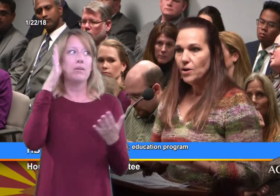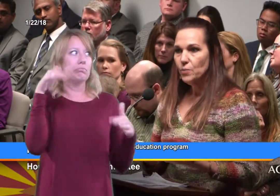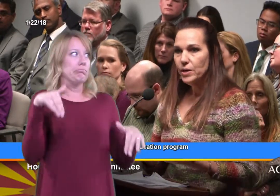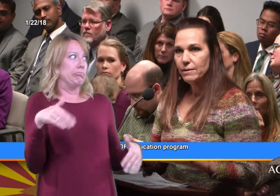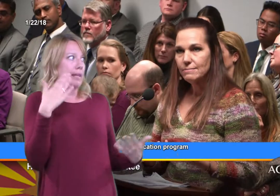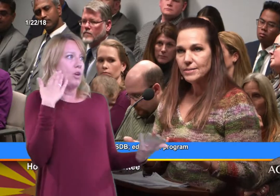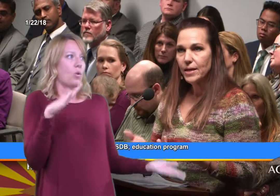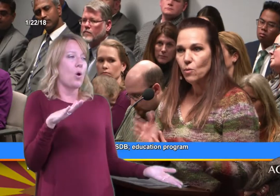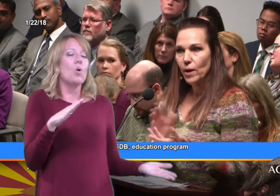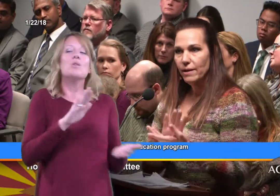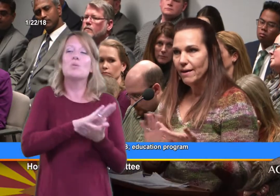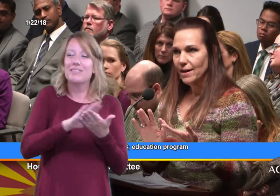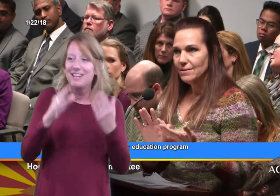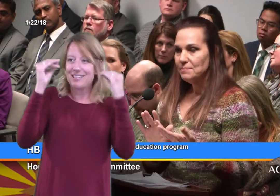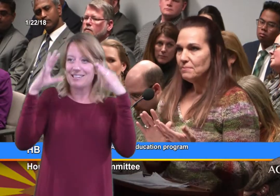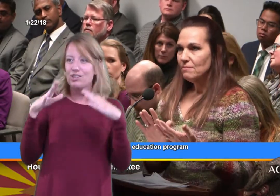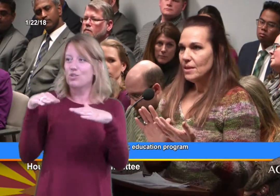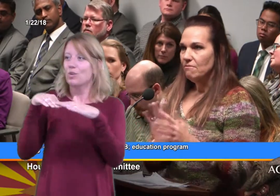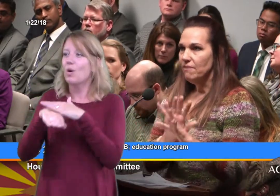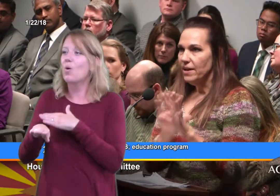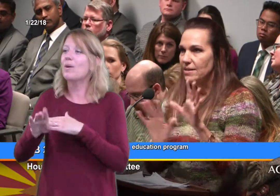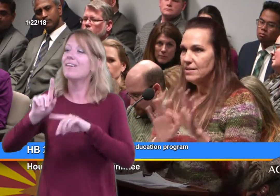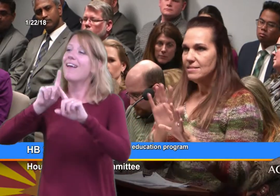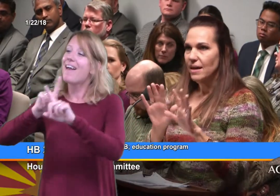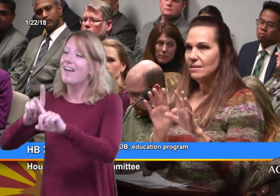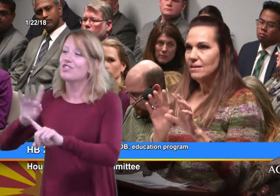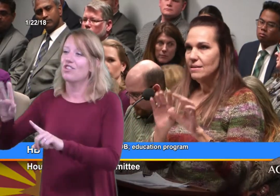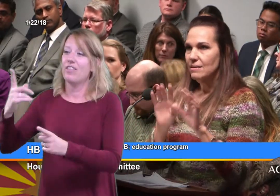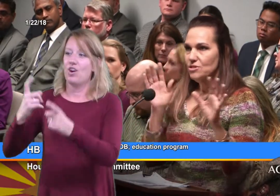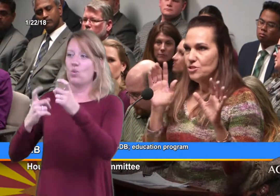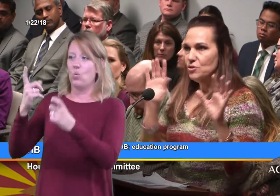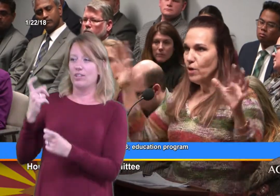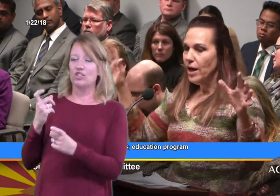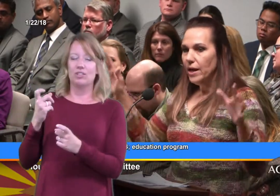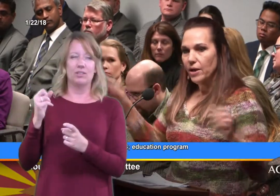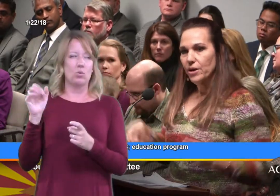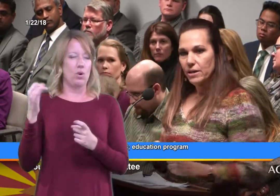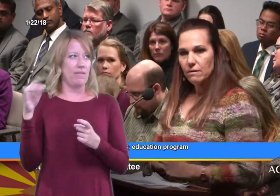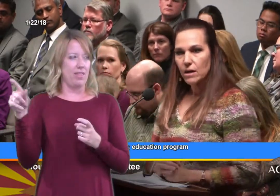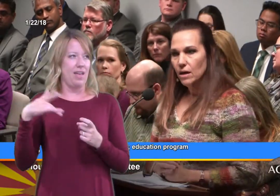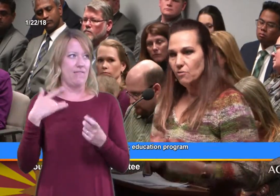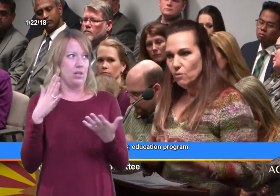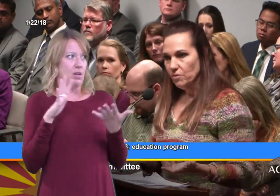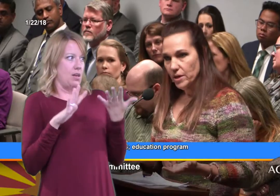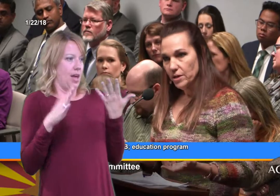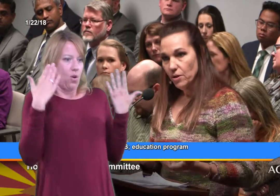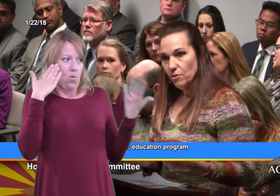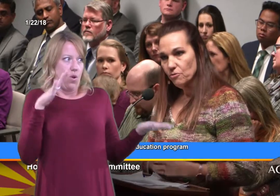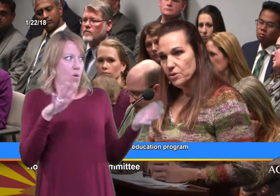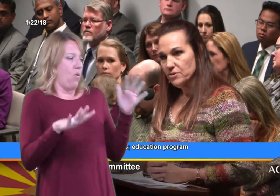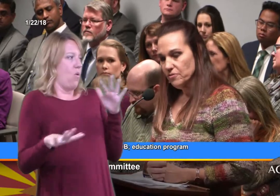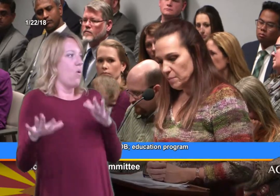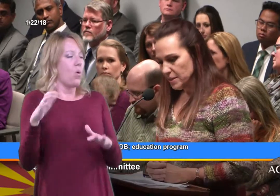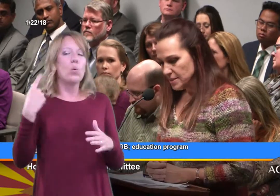How can we take away that vagueness? That just gray area of the unknown for these families.